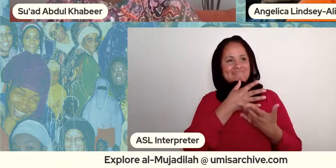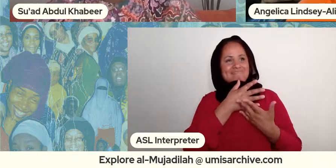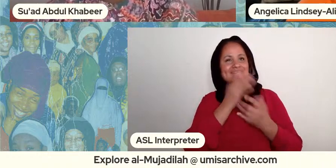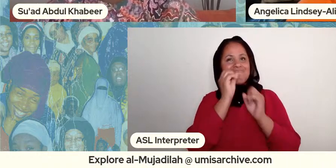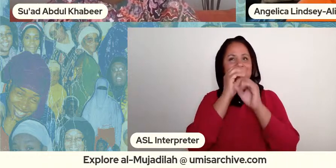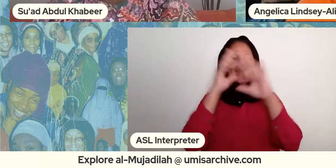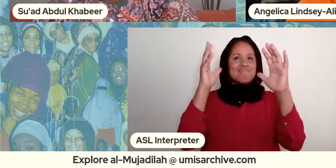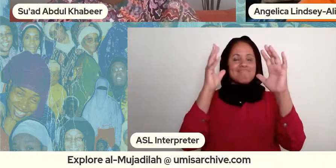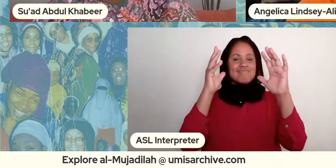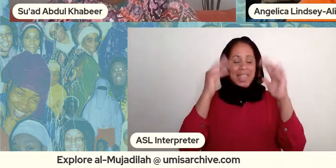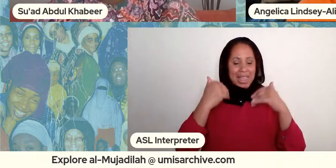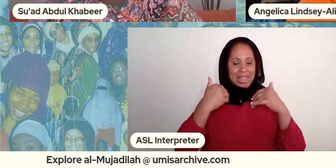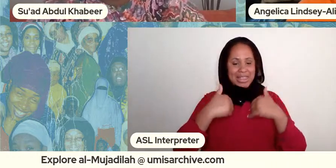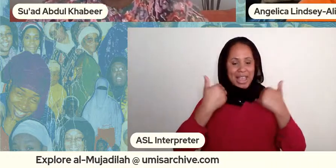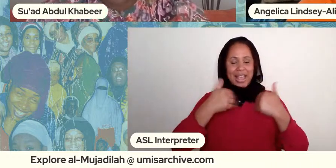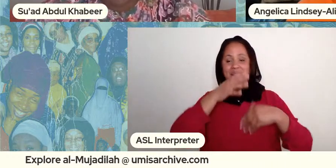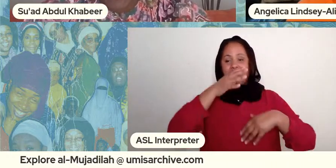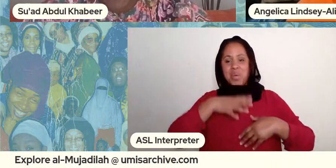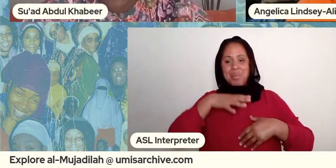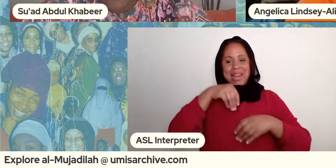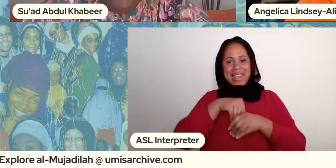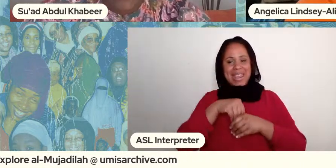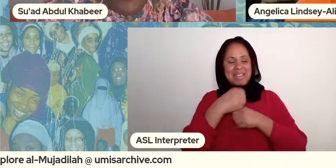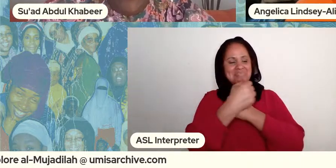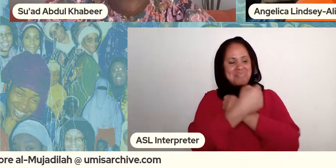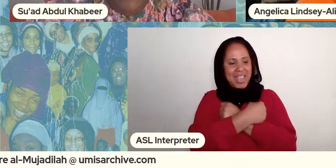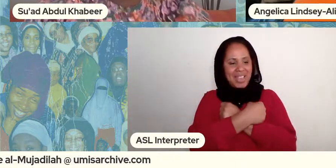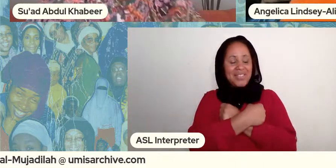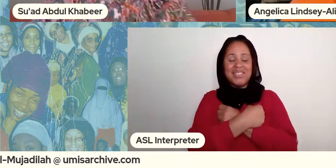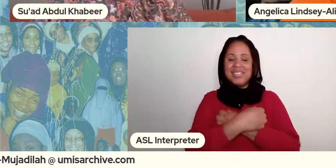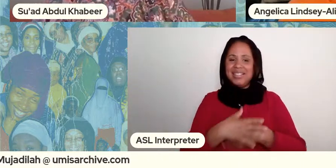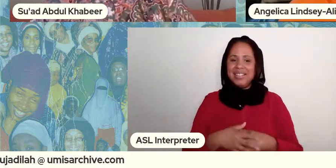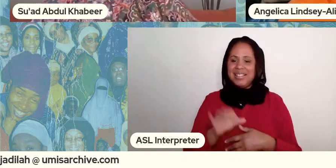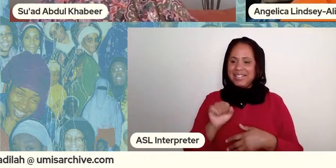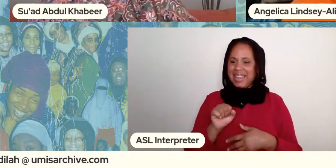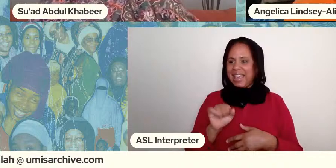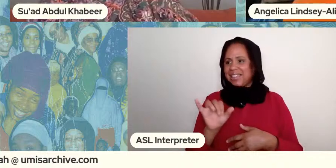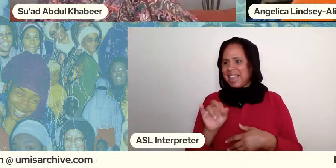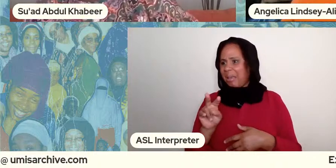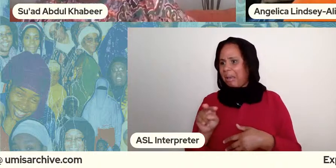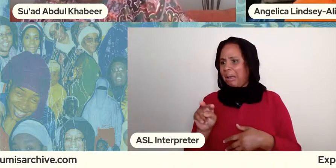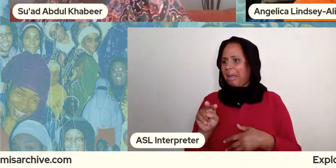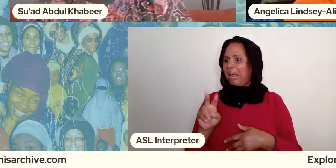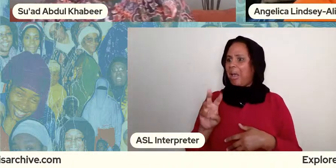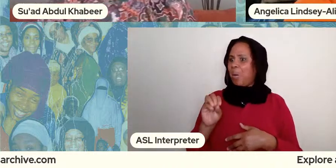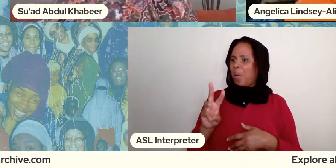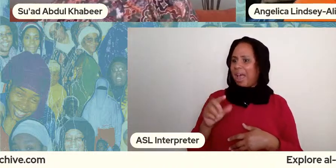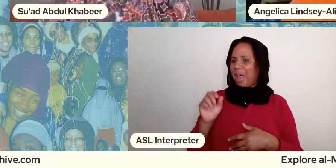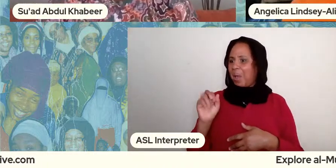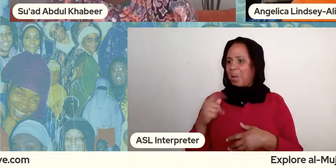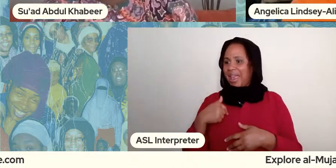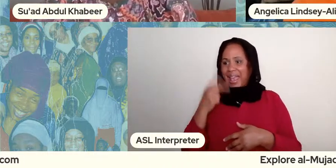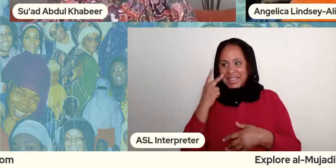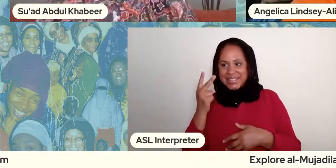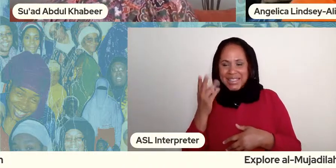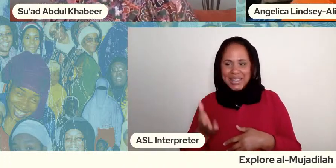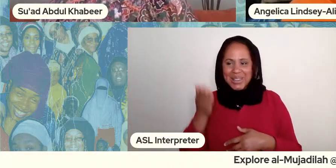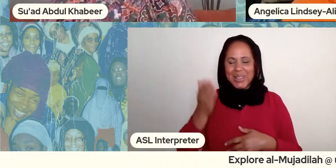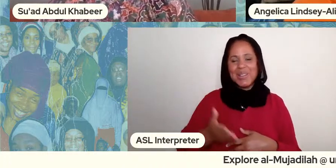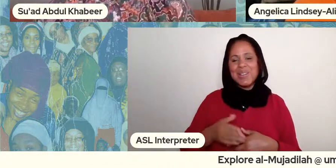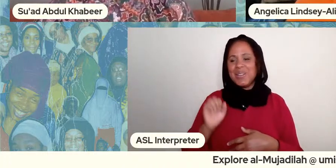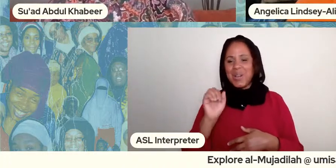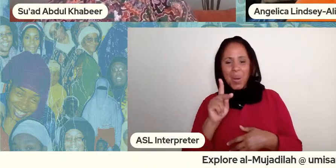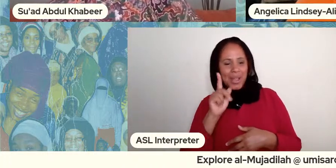it's like you're like oh wow oh you know okay i see you right okay so sorry exactly although i